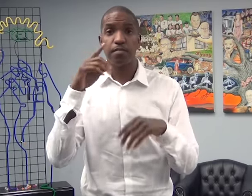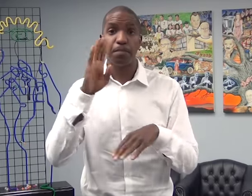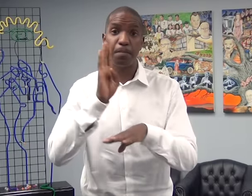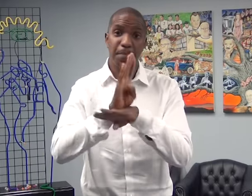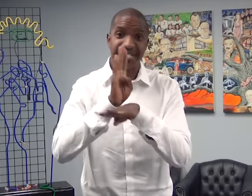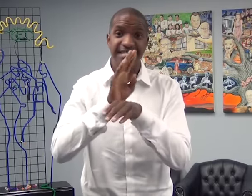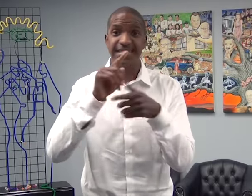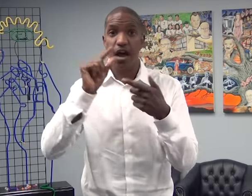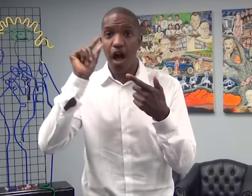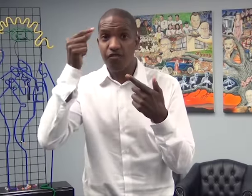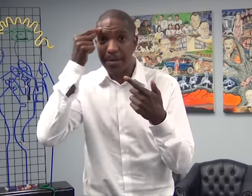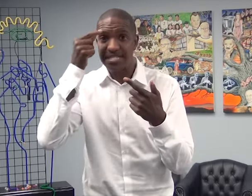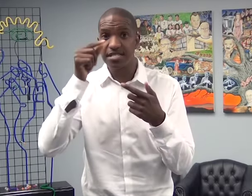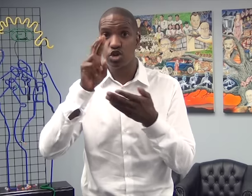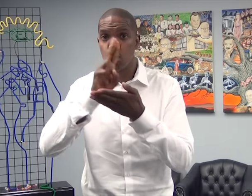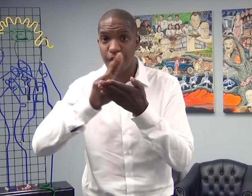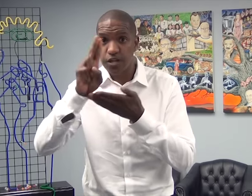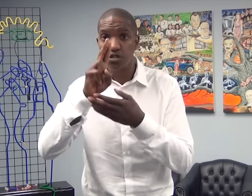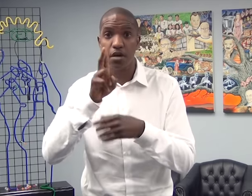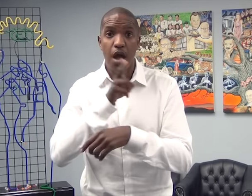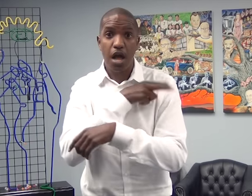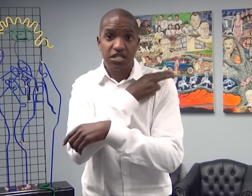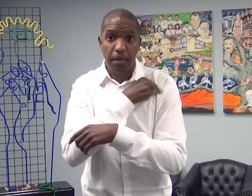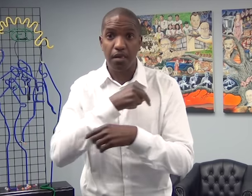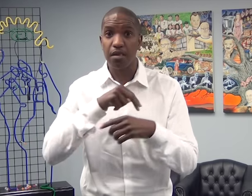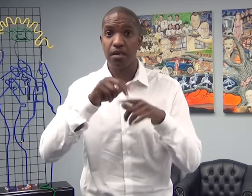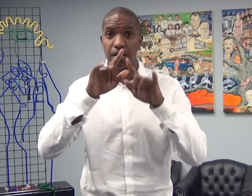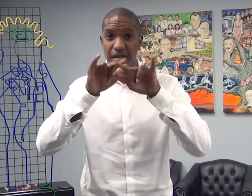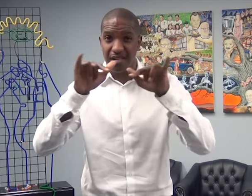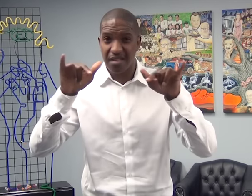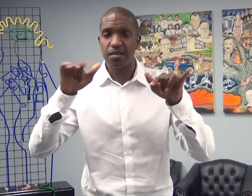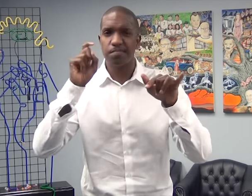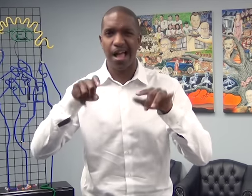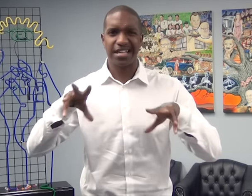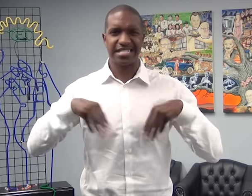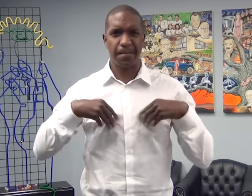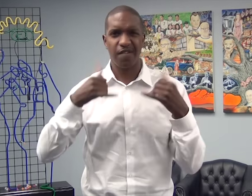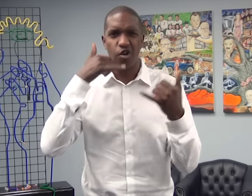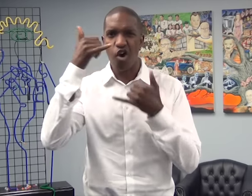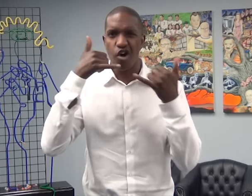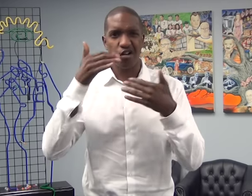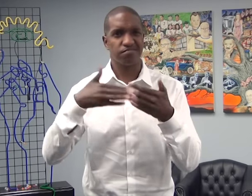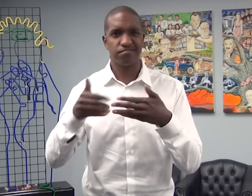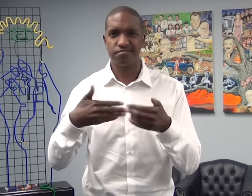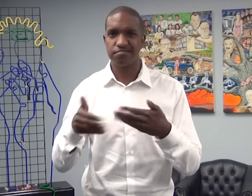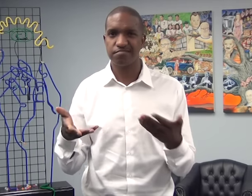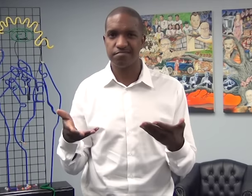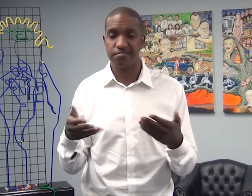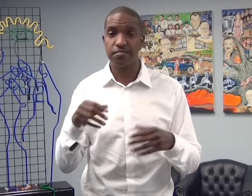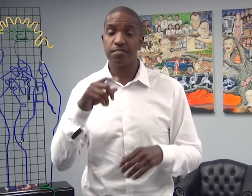Different types of businesses must accept relay calls.